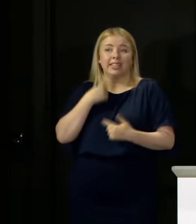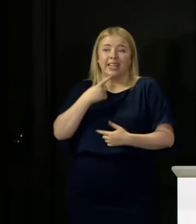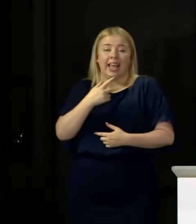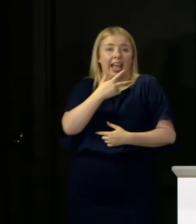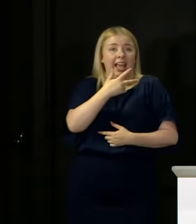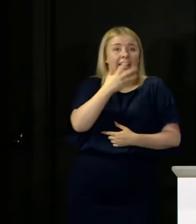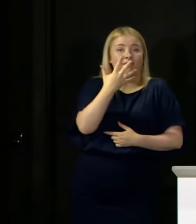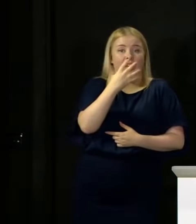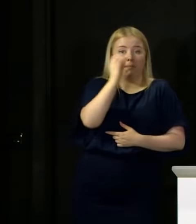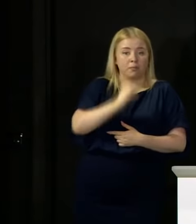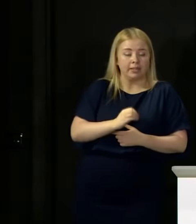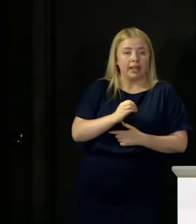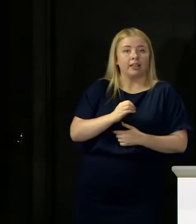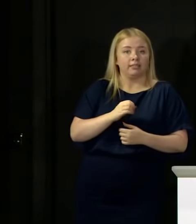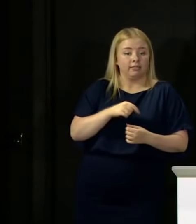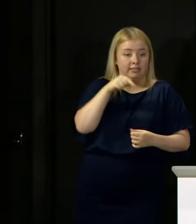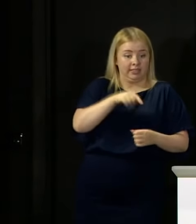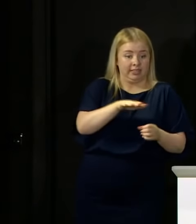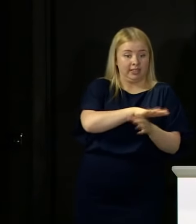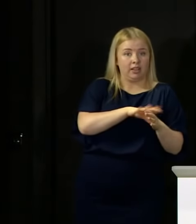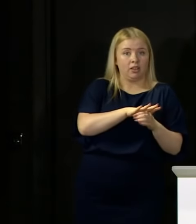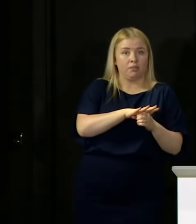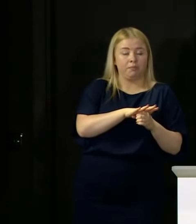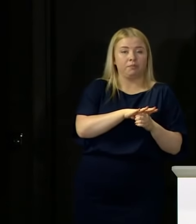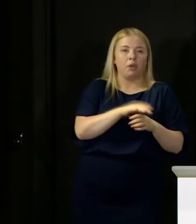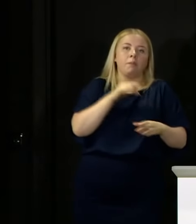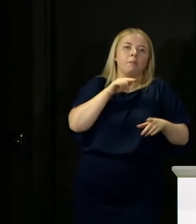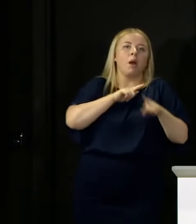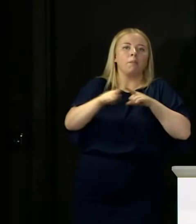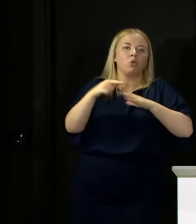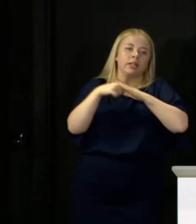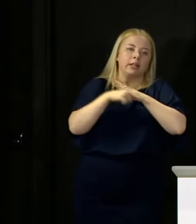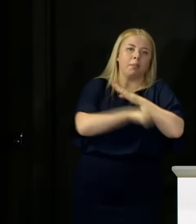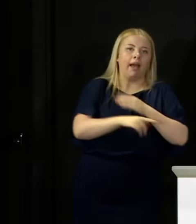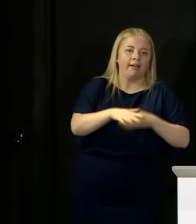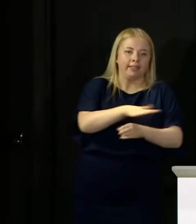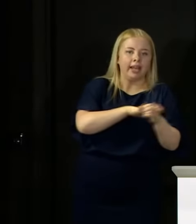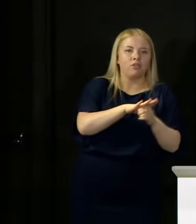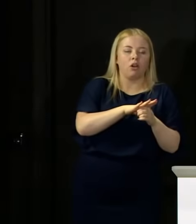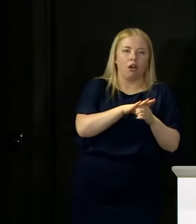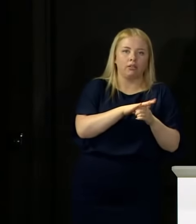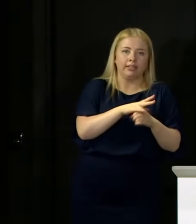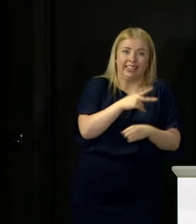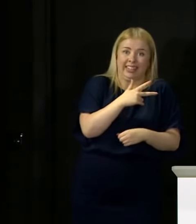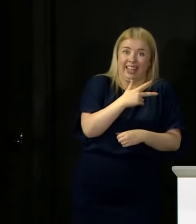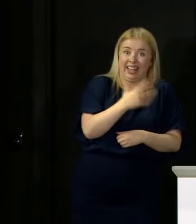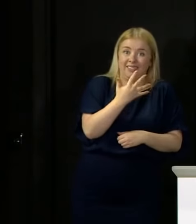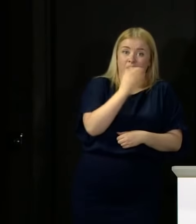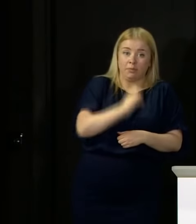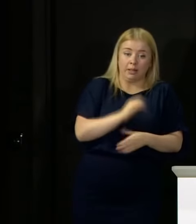cent of the 20 per cent in most deprived areas had passed Highers, given that it was 65 per